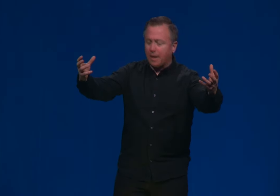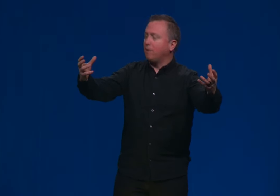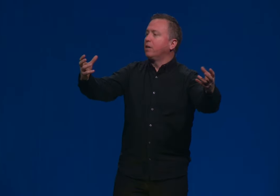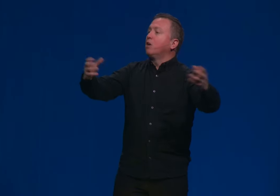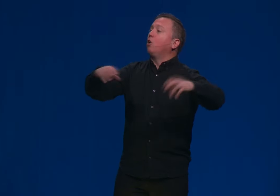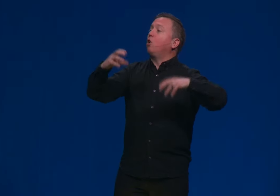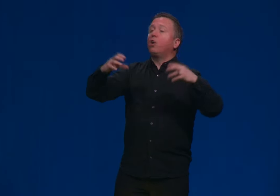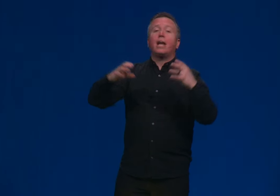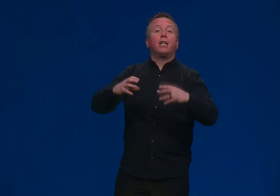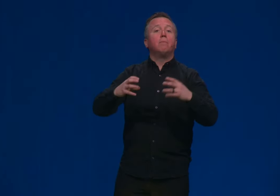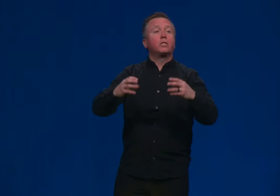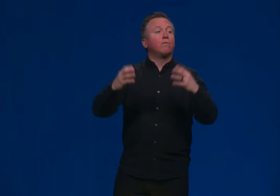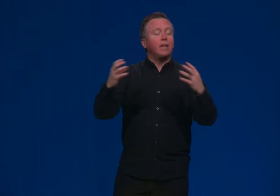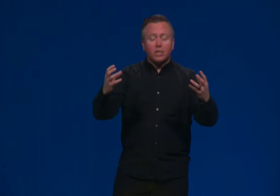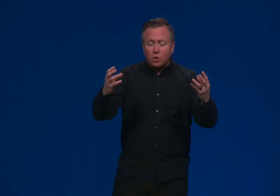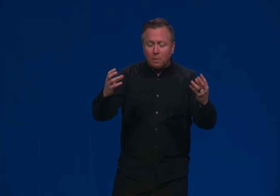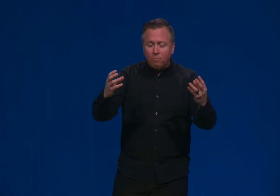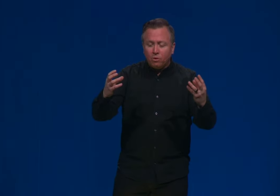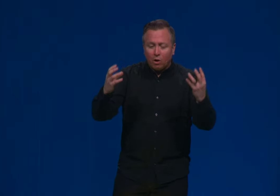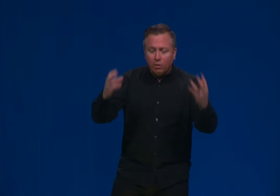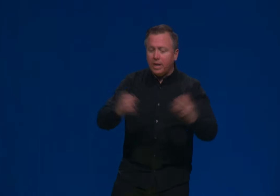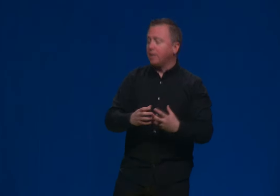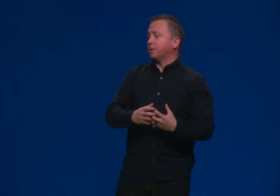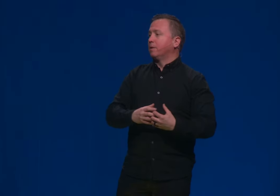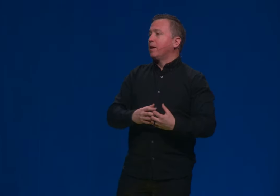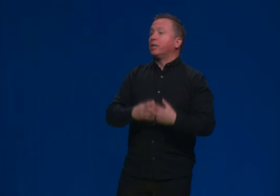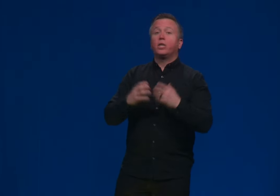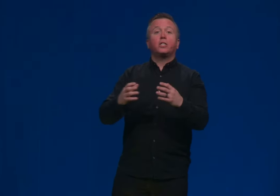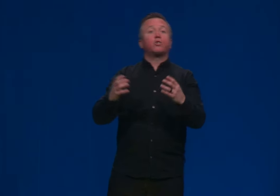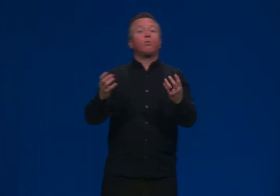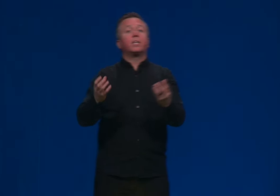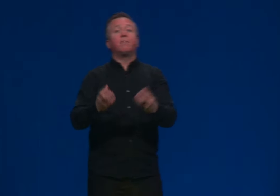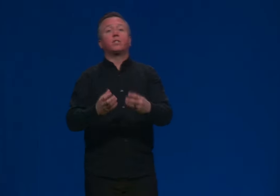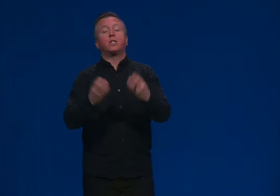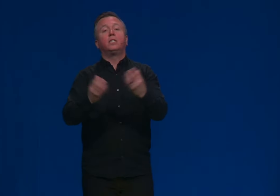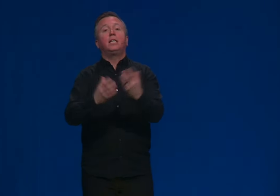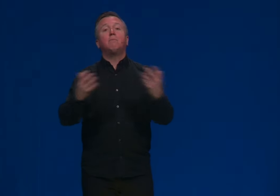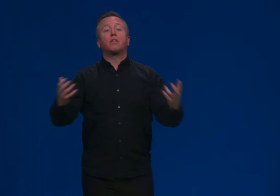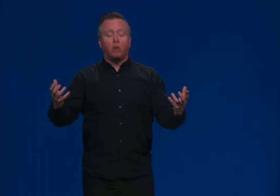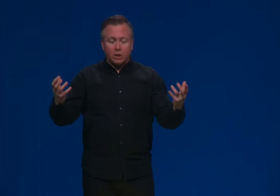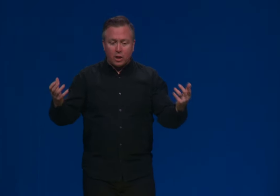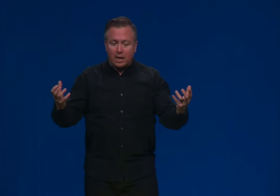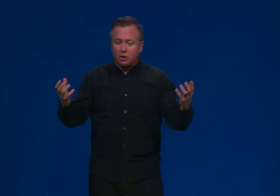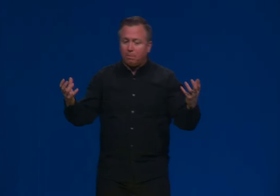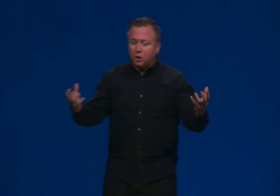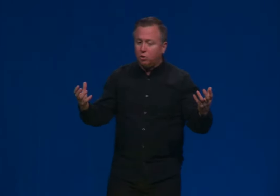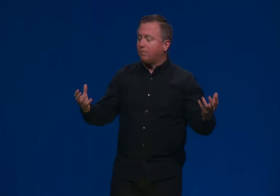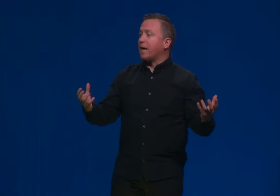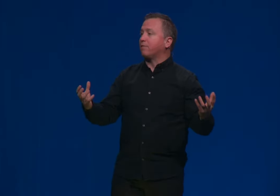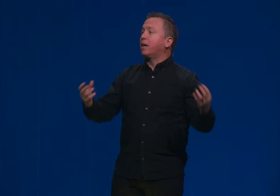account, all elements of nature are created. And Genesis one gives us a deep, mythologized picture of life.